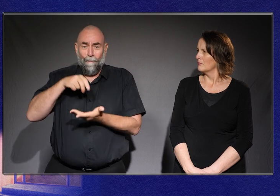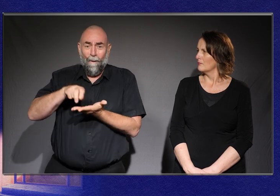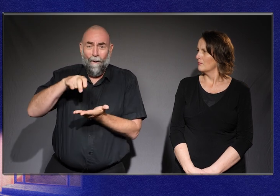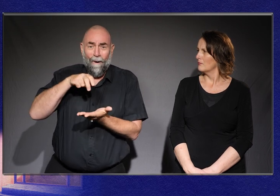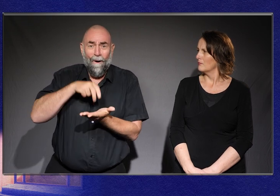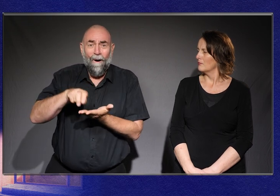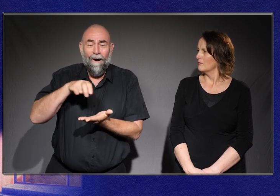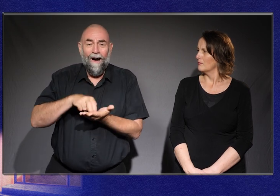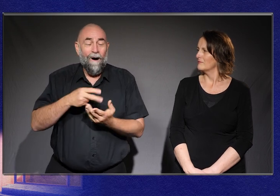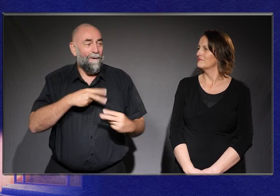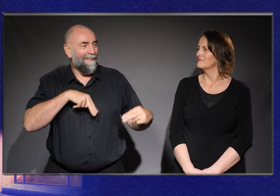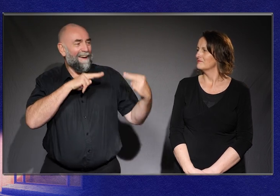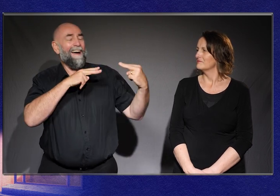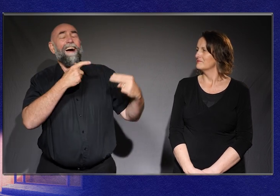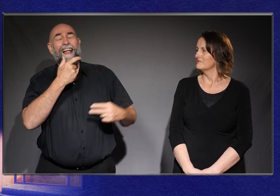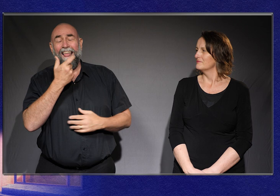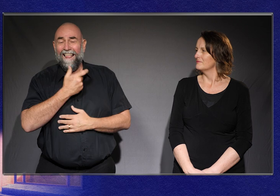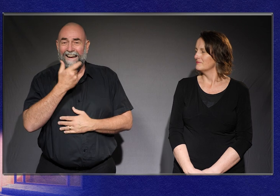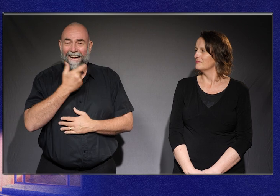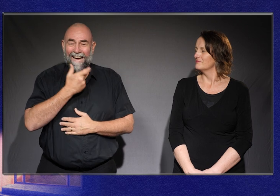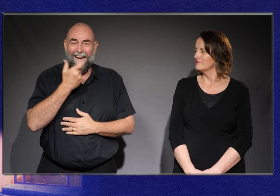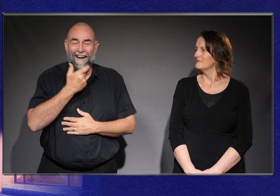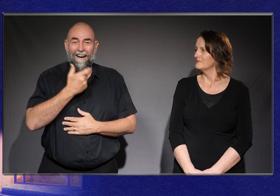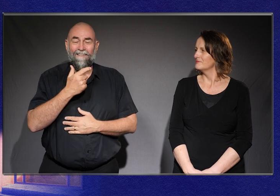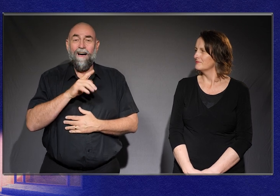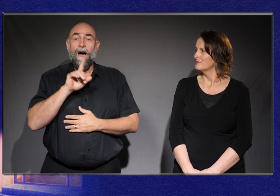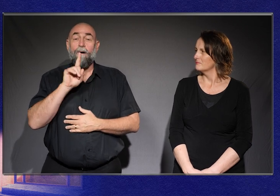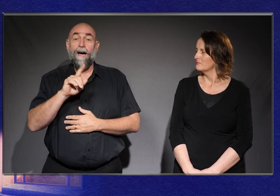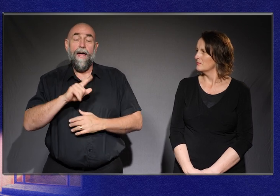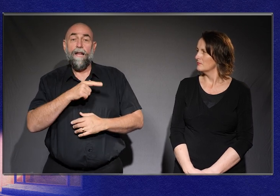We laughed, but that conversation changed me.